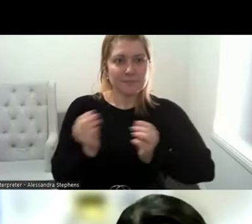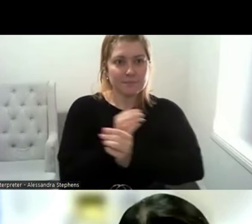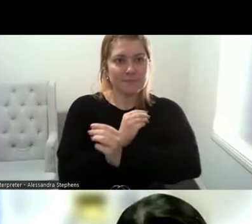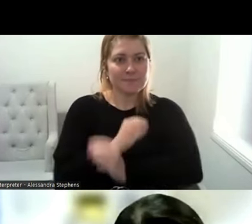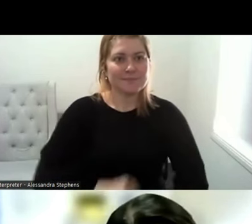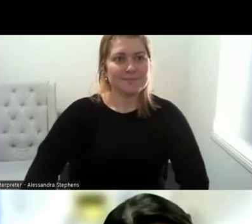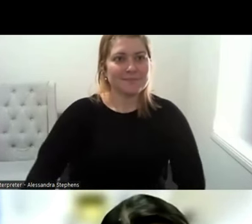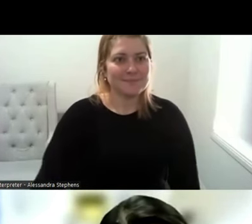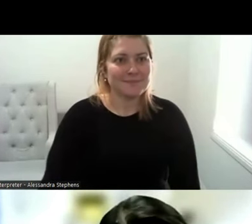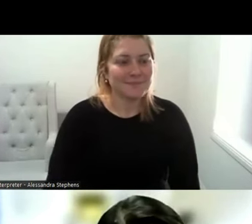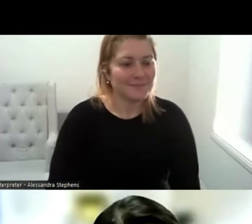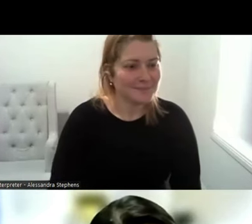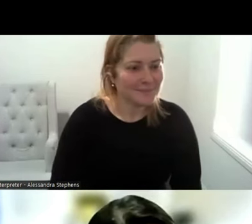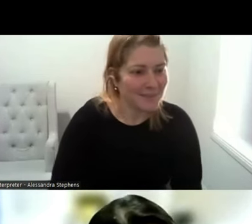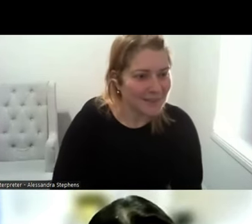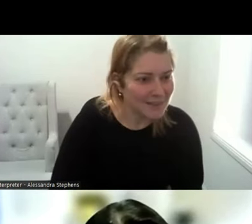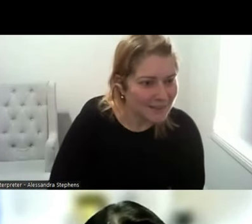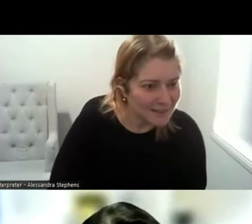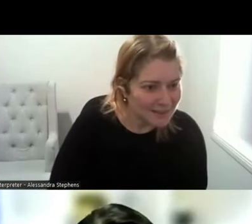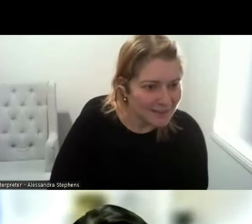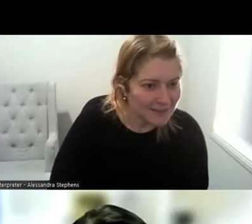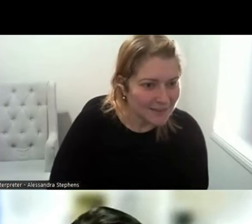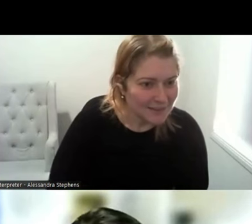I think, Gabriel, and I know that Rhi had some great conversations around this as well.